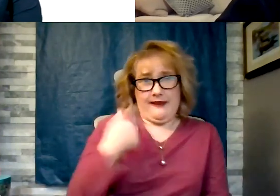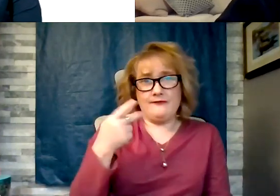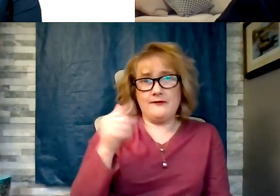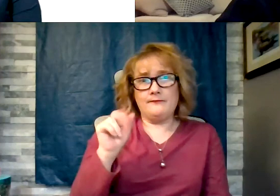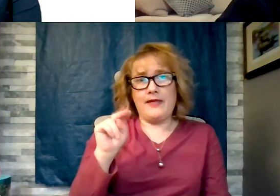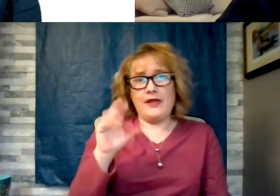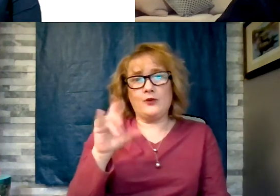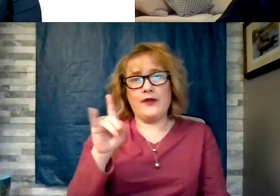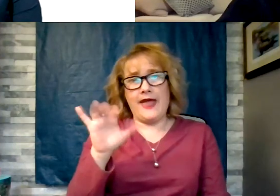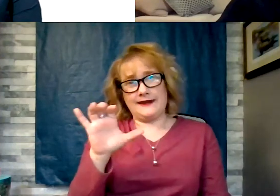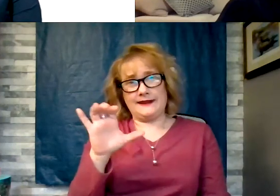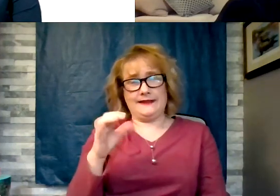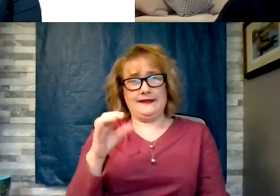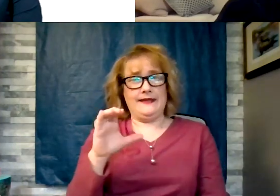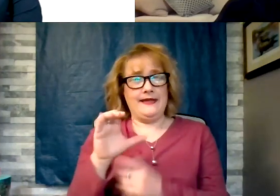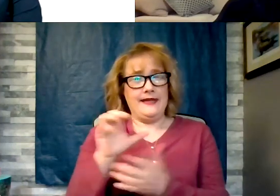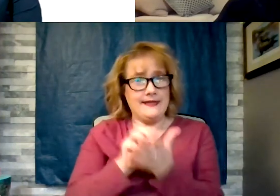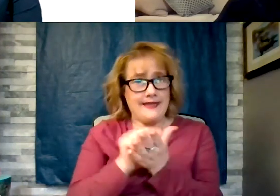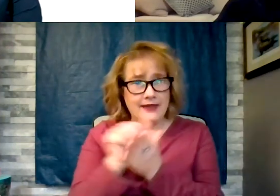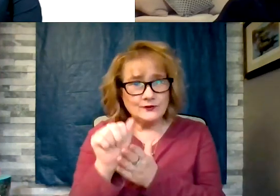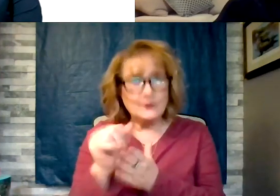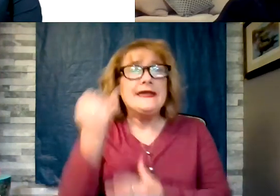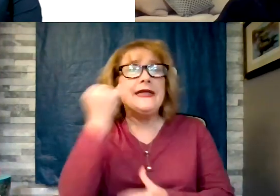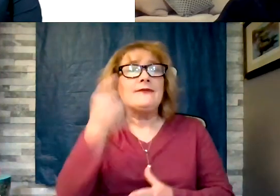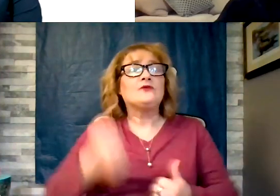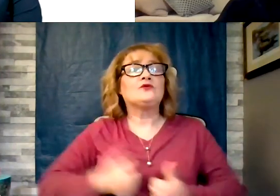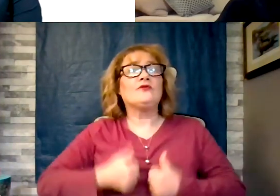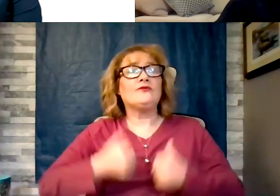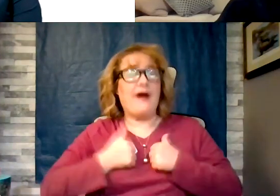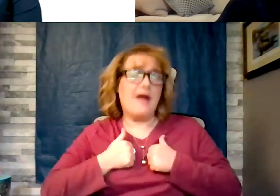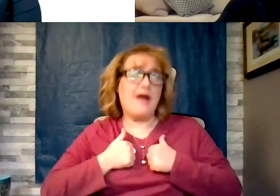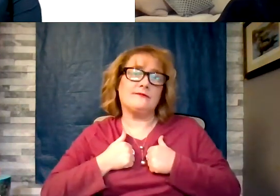they survive it then a lot will have to do with where was the